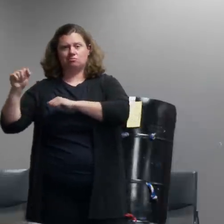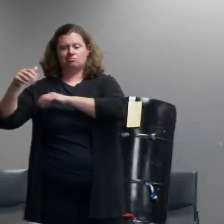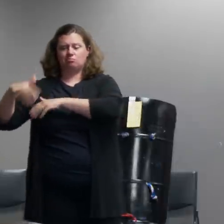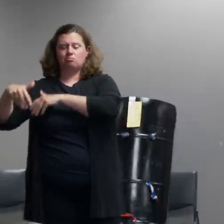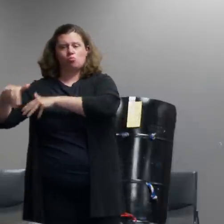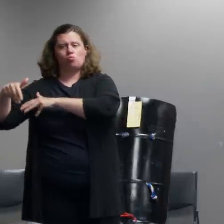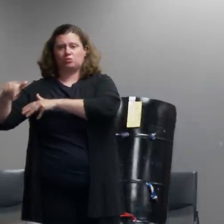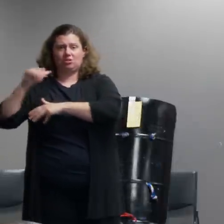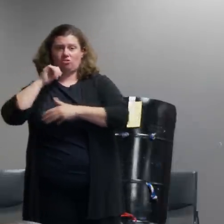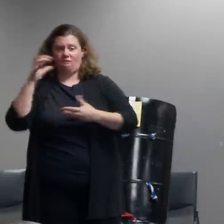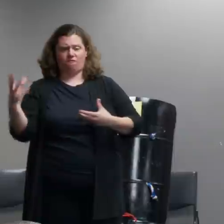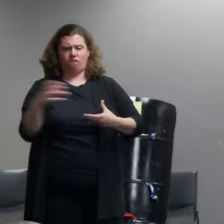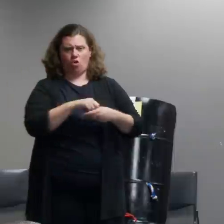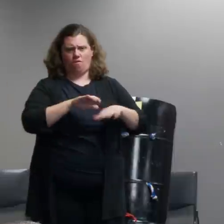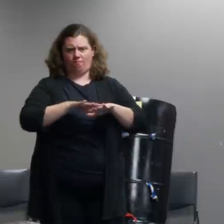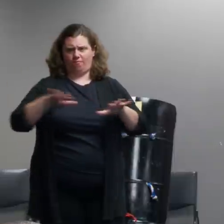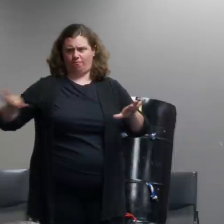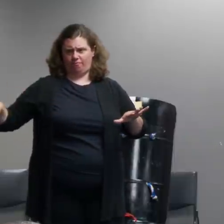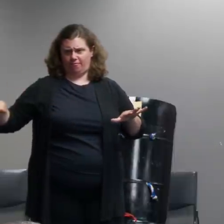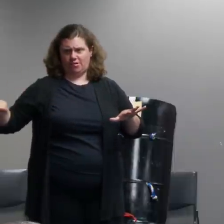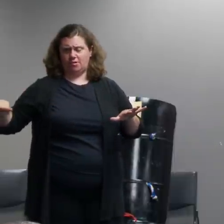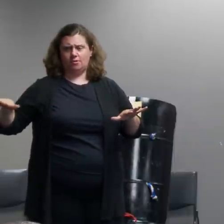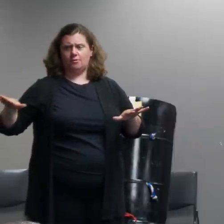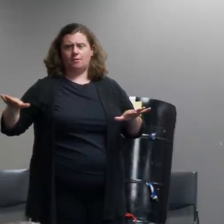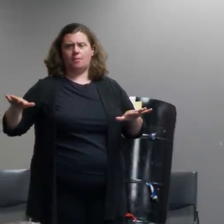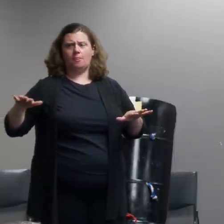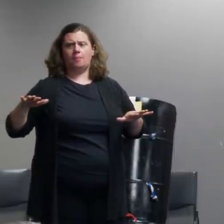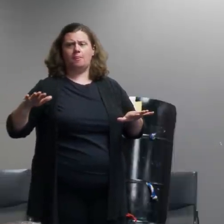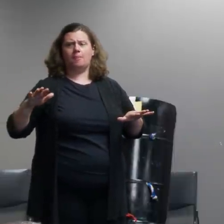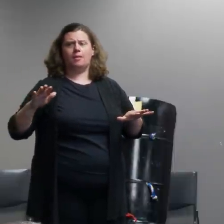what's the thinking that goes into the decision to use cs gas